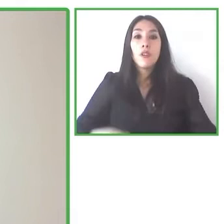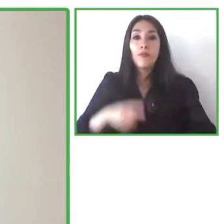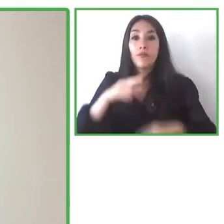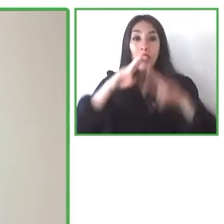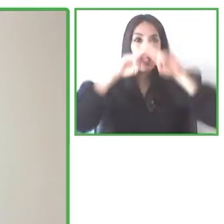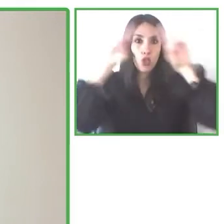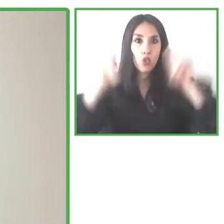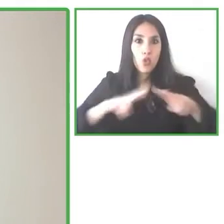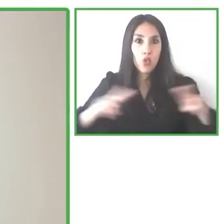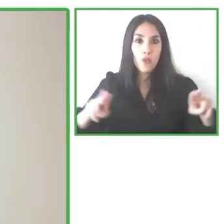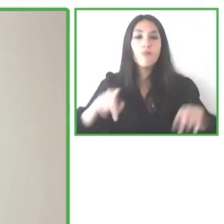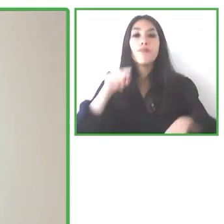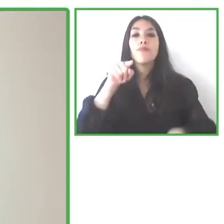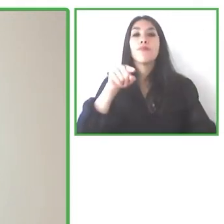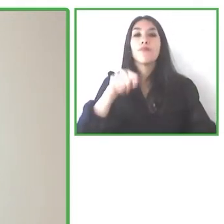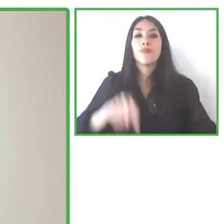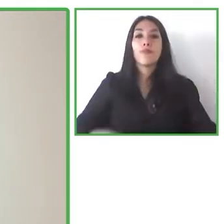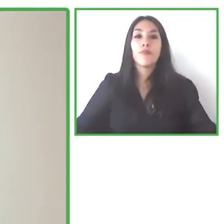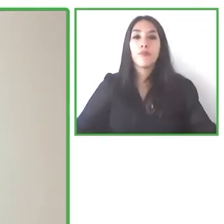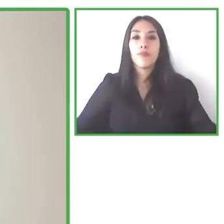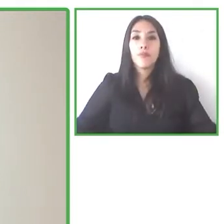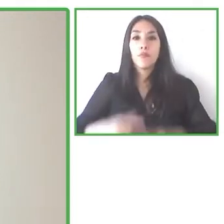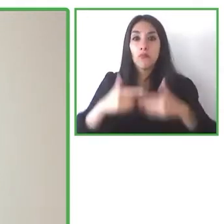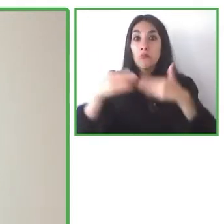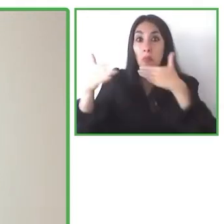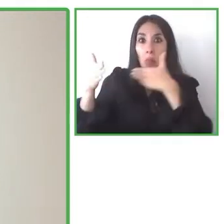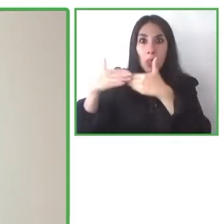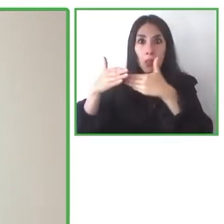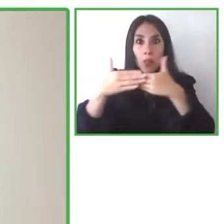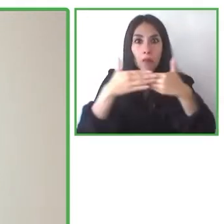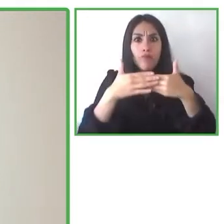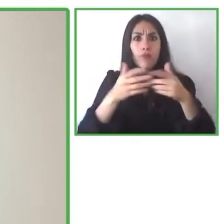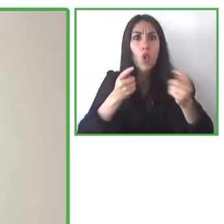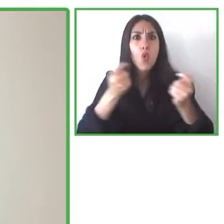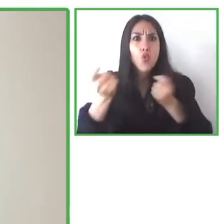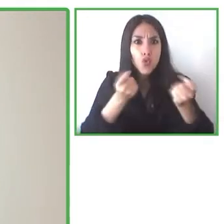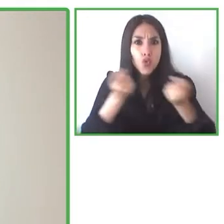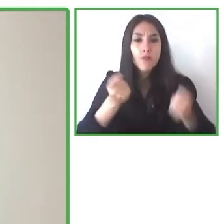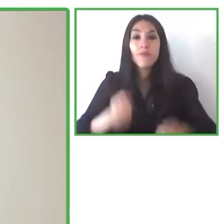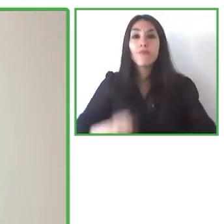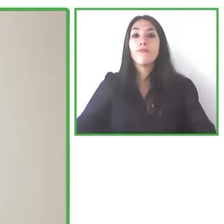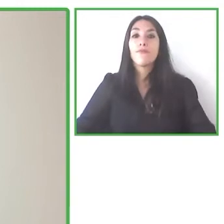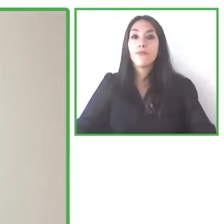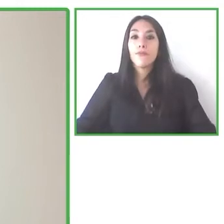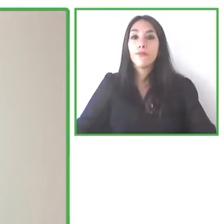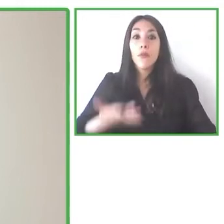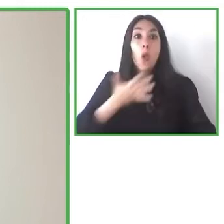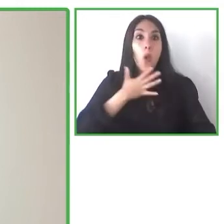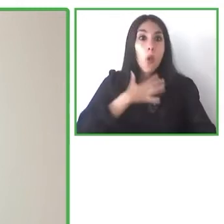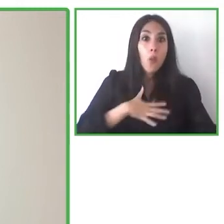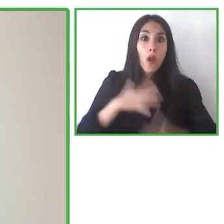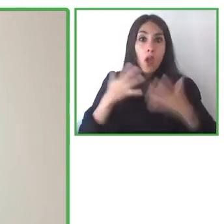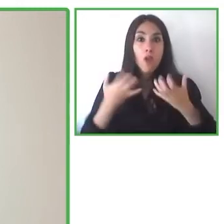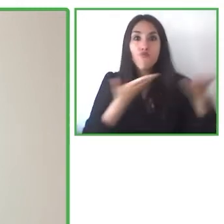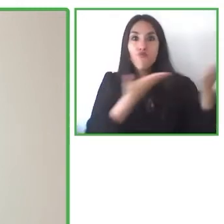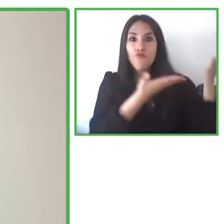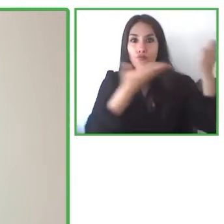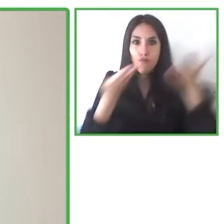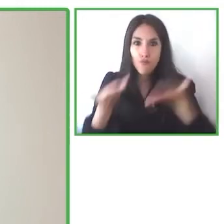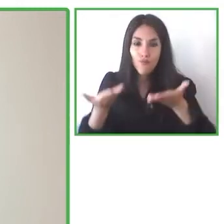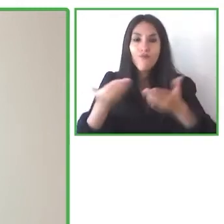that are targets these markets. So, first I would like to thank all of our panellists